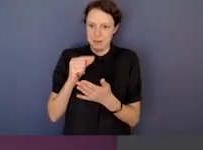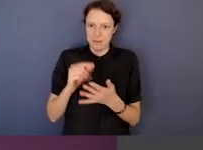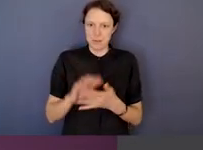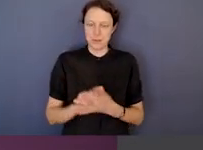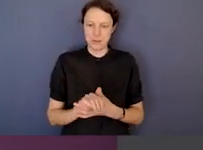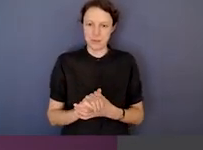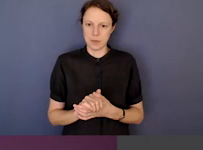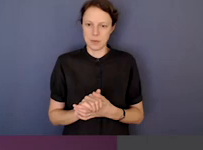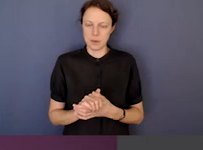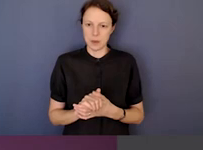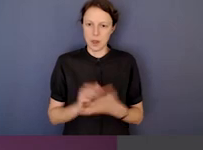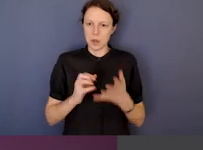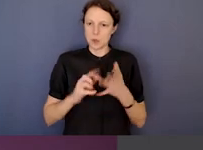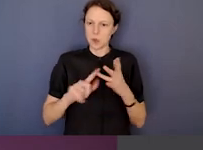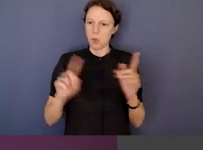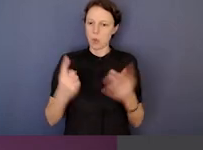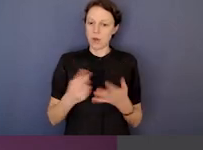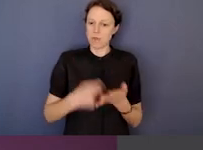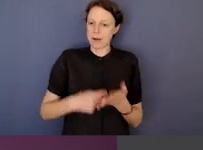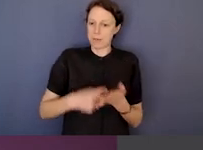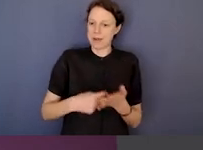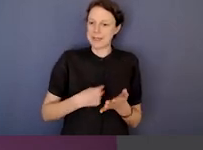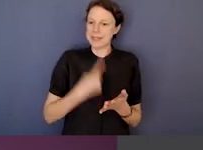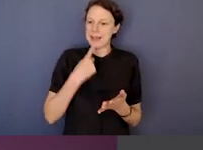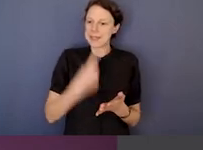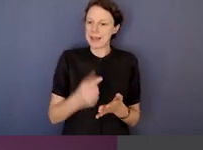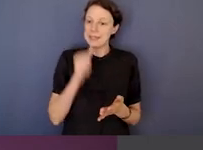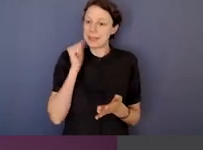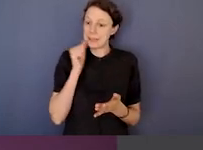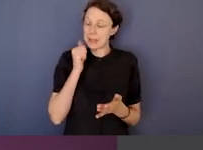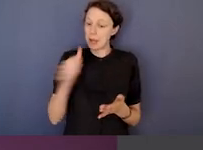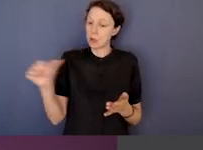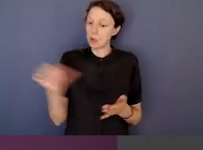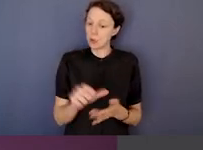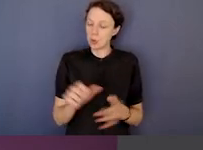the independence of the public sector and providing some degree